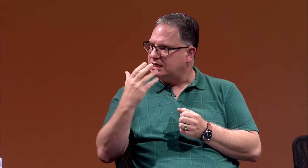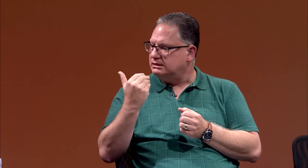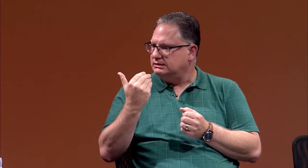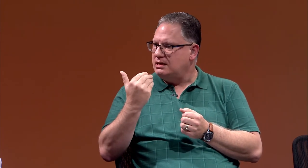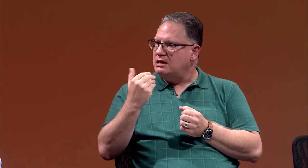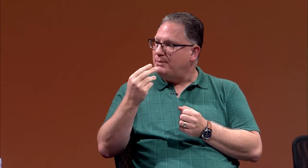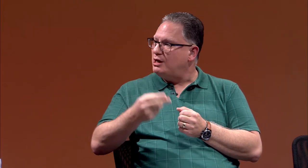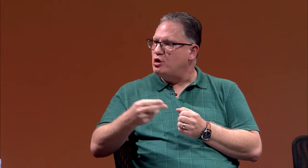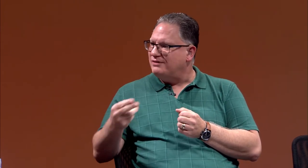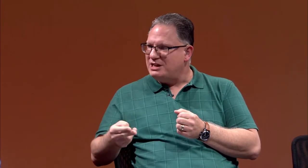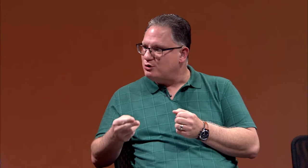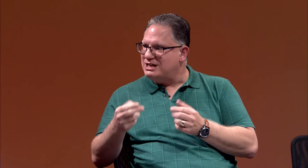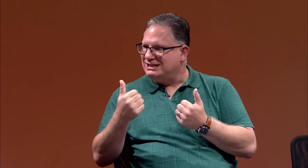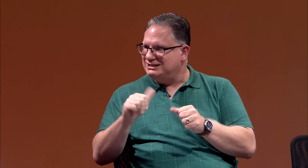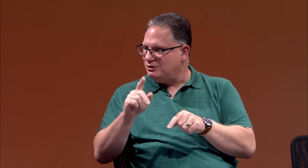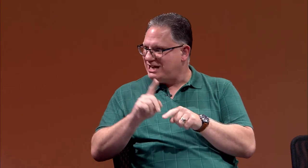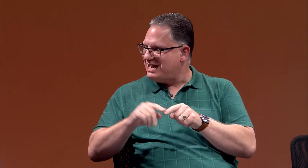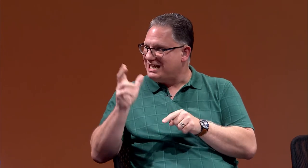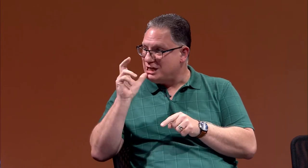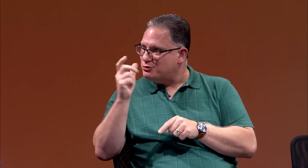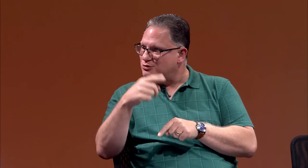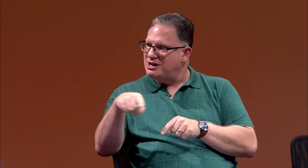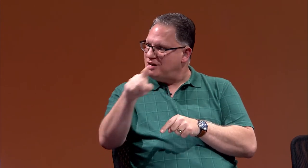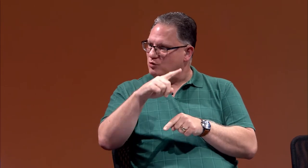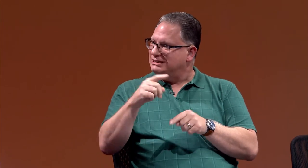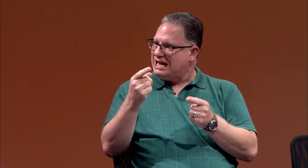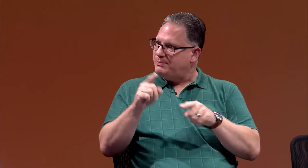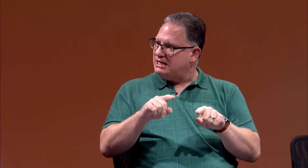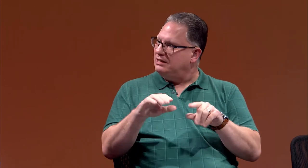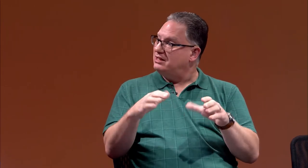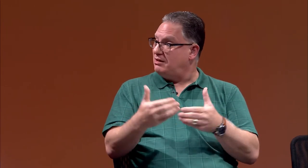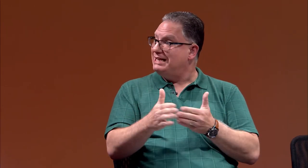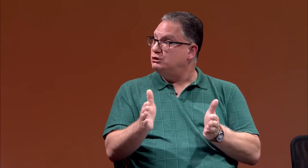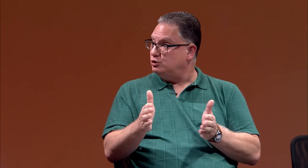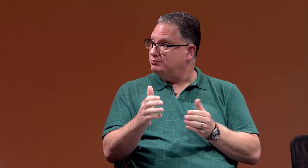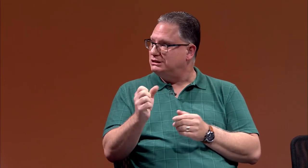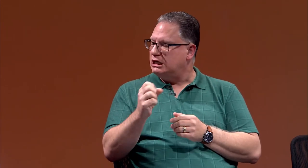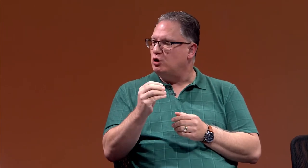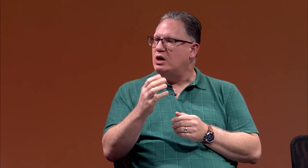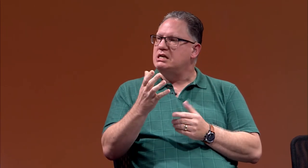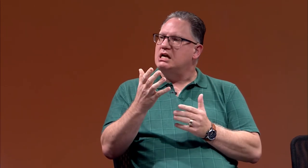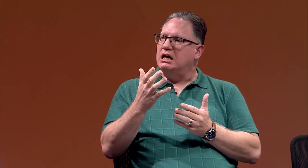because being hard of hearing, I still can't hear what's happening in the classroom.